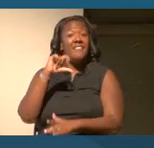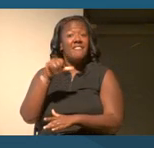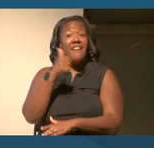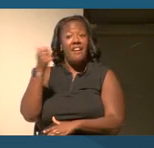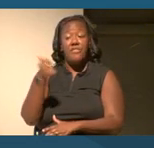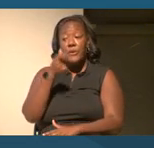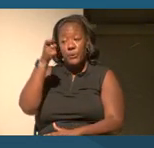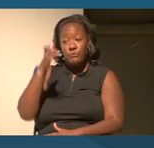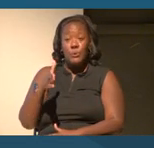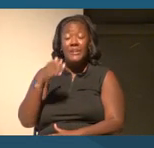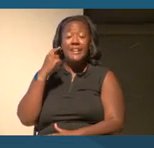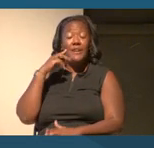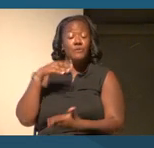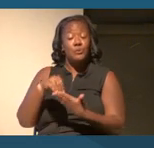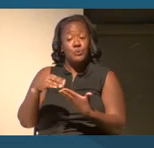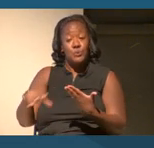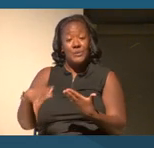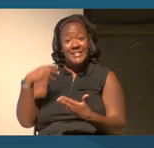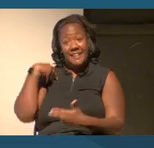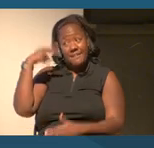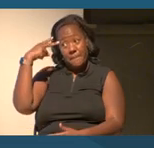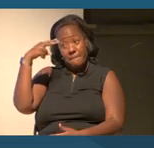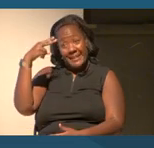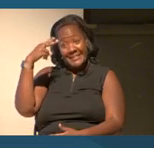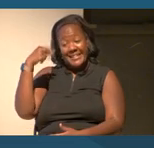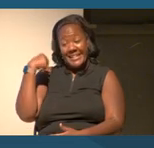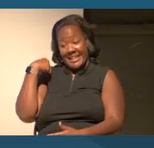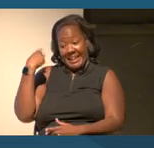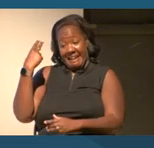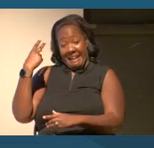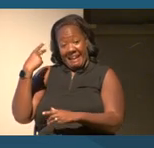of Mexican heritage from white students was unconstitutional.